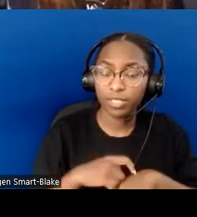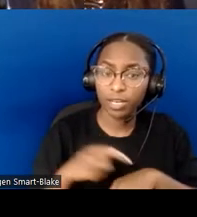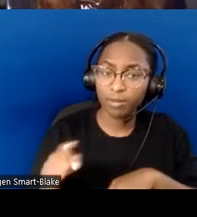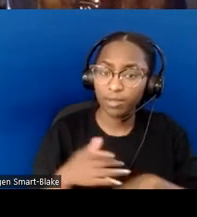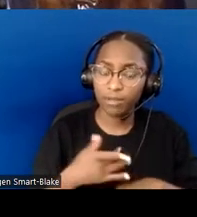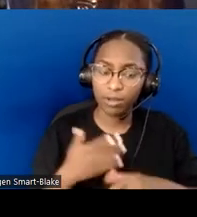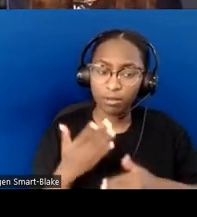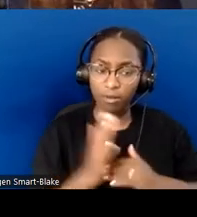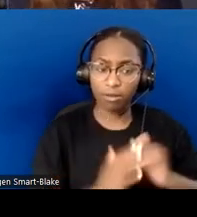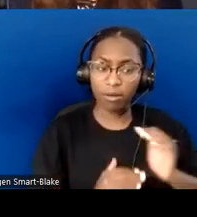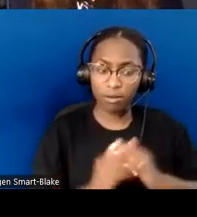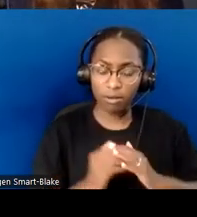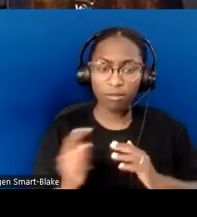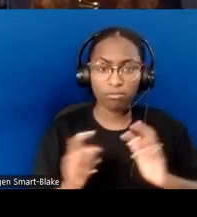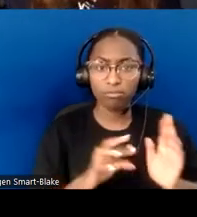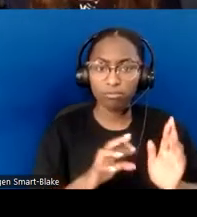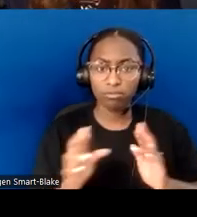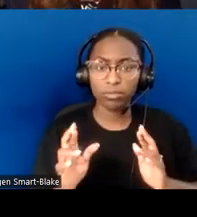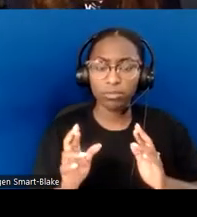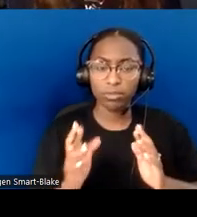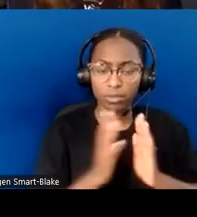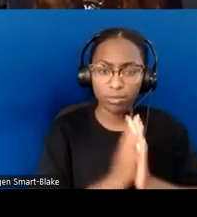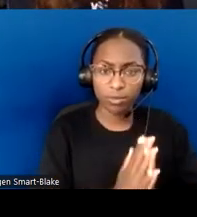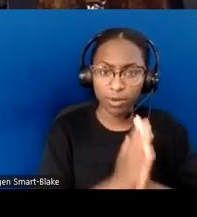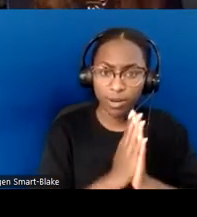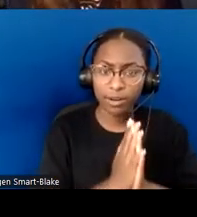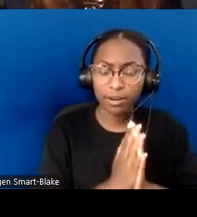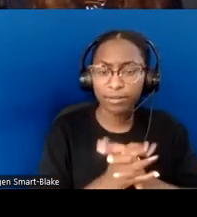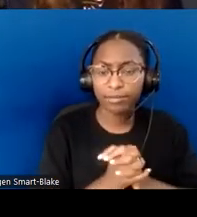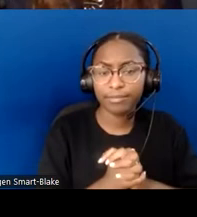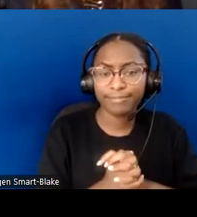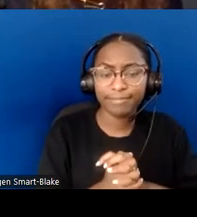like they had some prayer gift, and they certainly did.